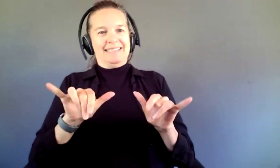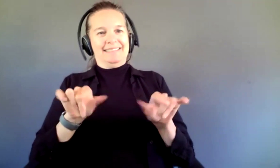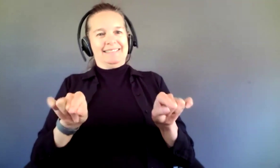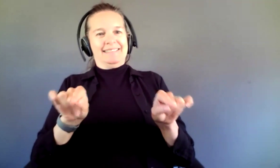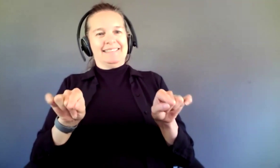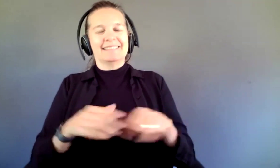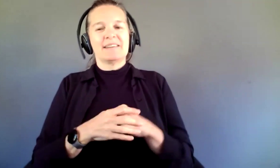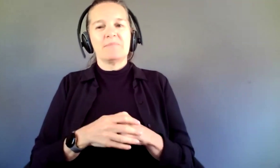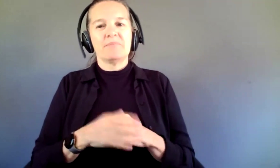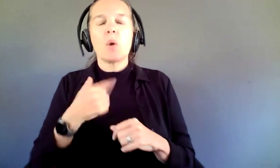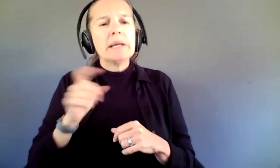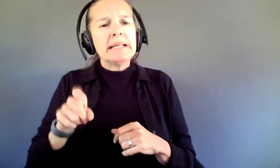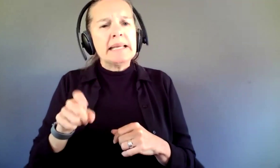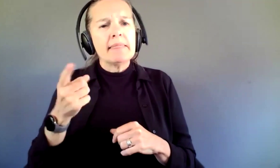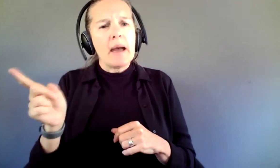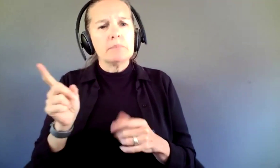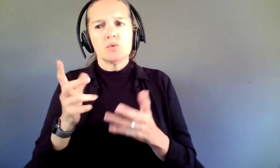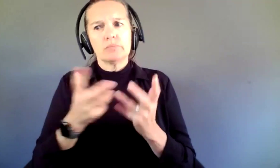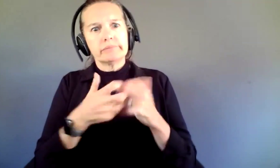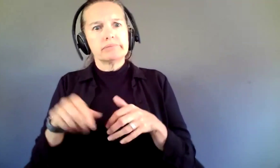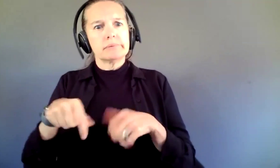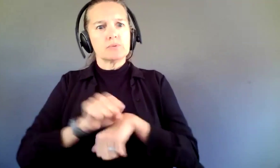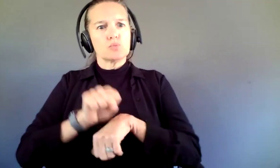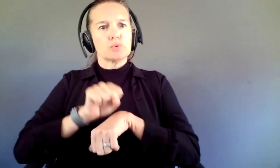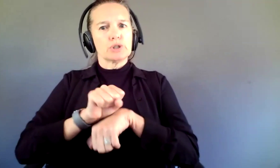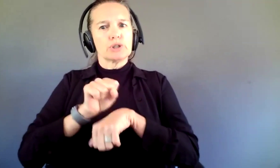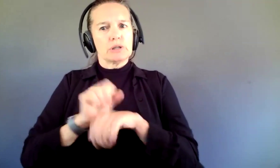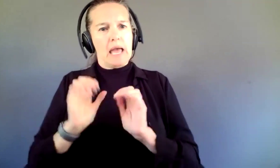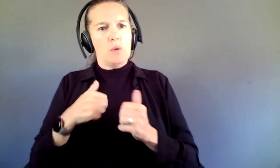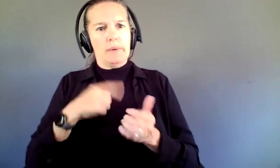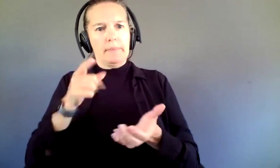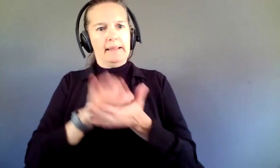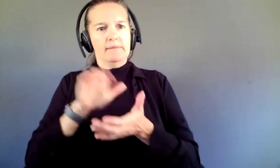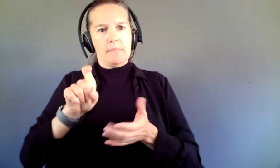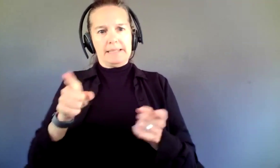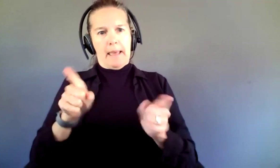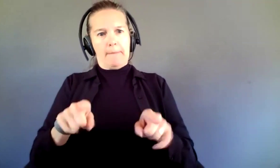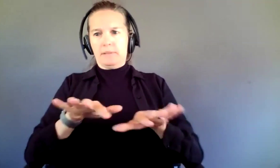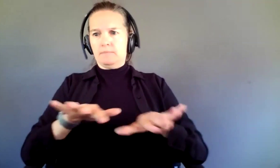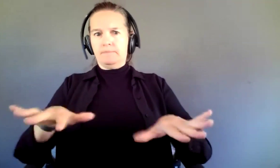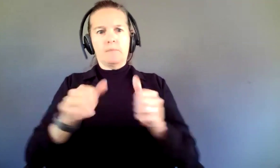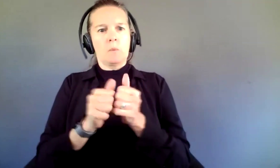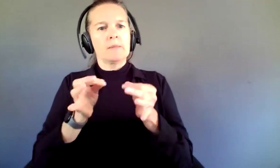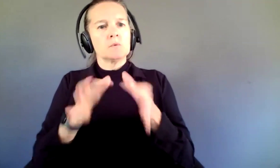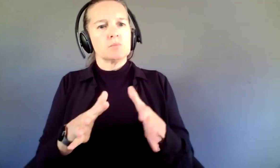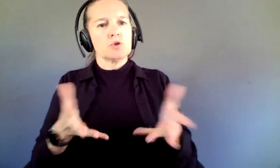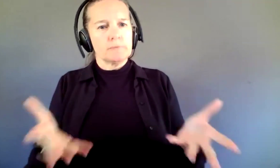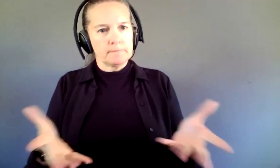We need them to make this work happen in the way that we believe it needs to happen.